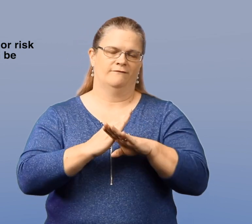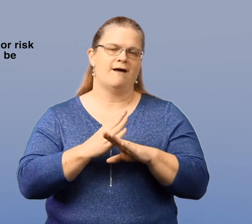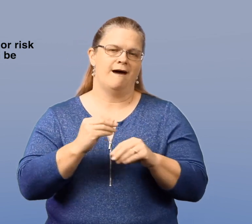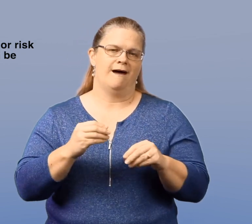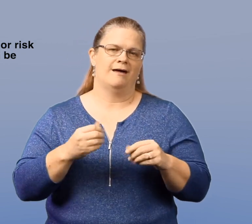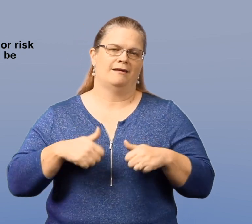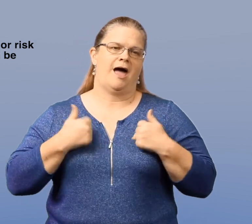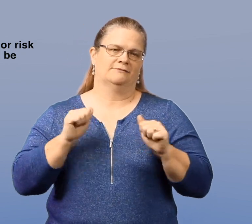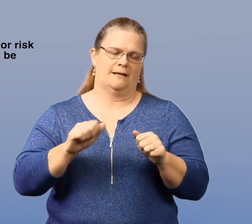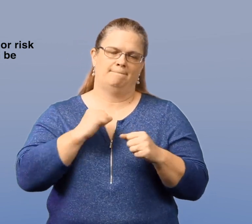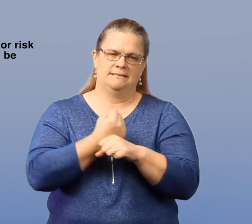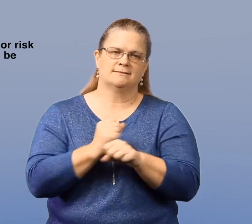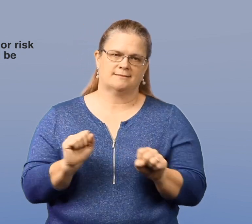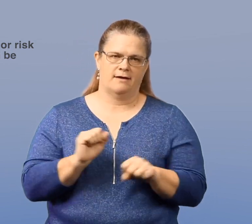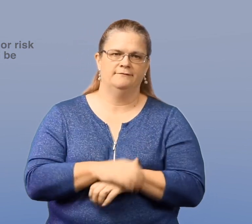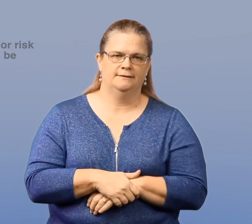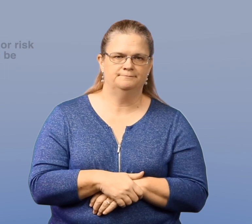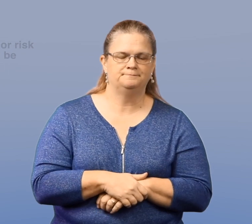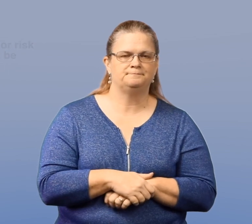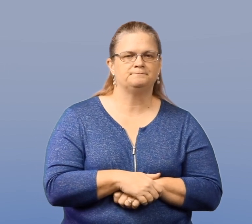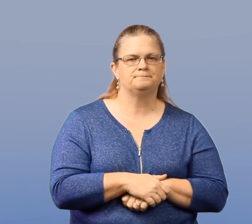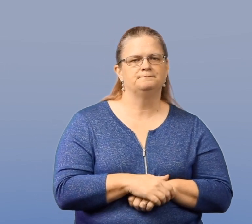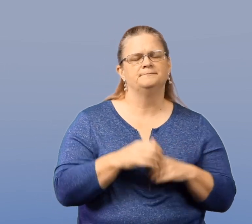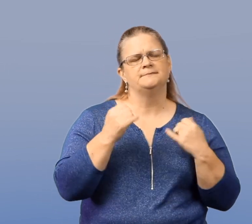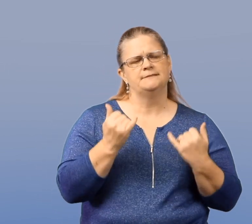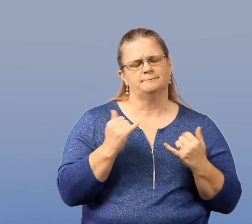Preventive measures can be taken, and lives can be saved.